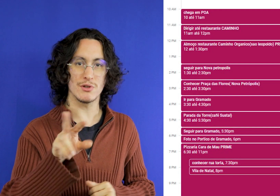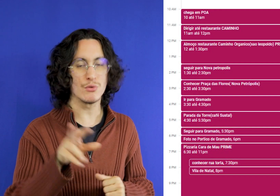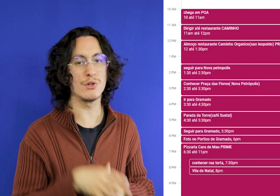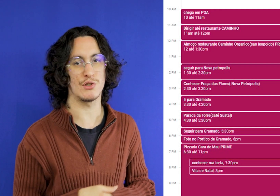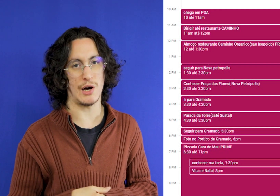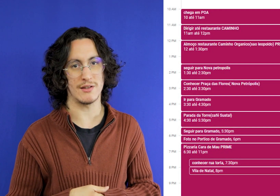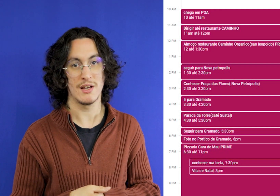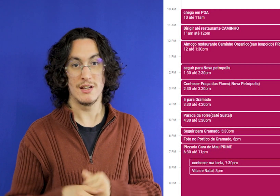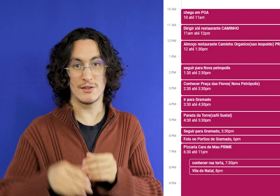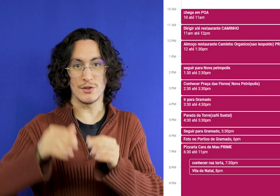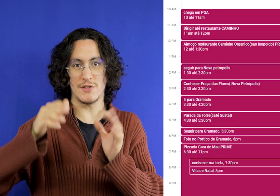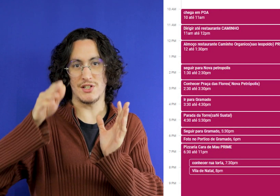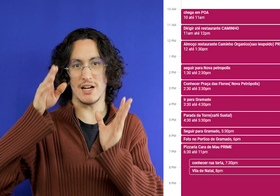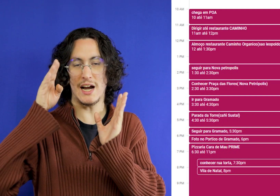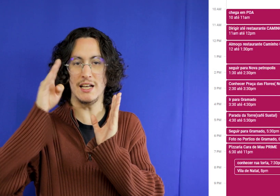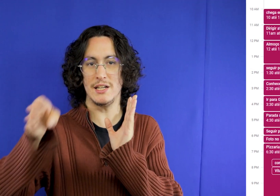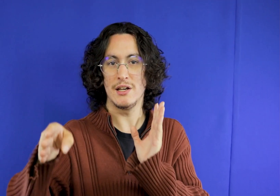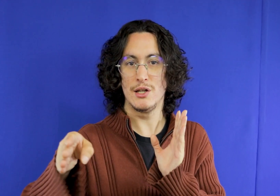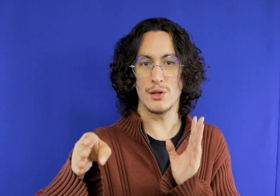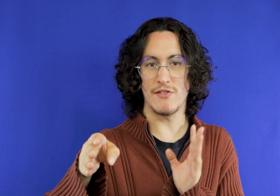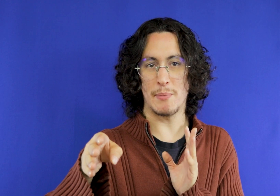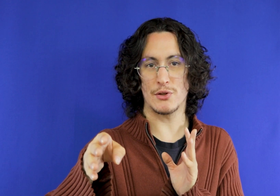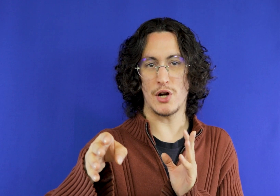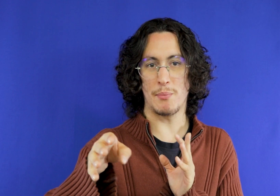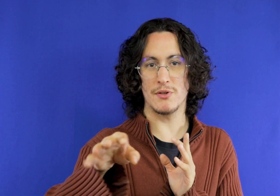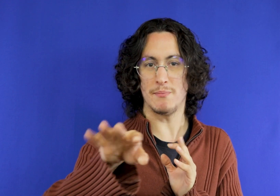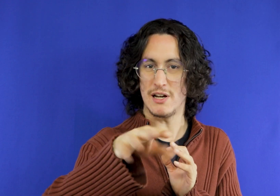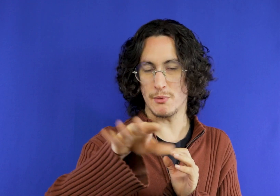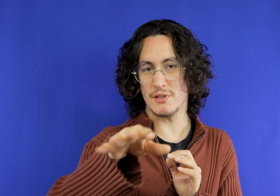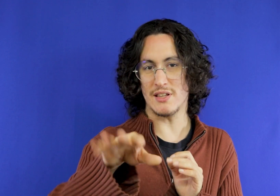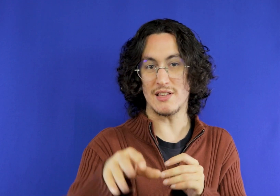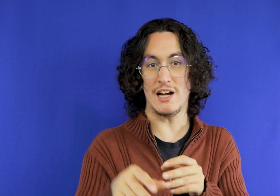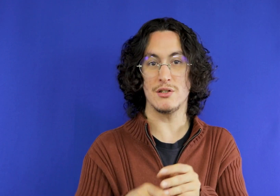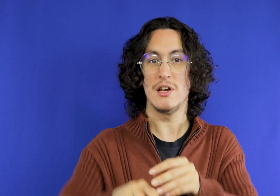about two hours then you will get there in Nova Petrópolis more or less the